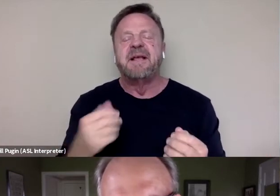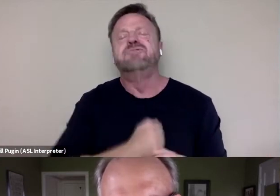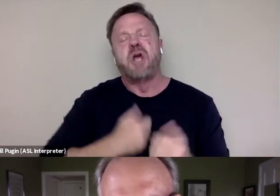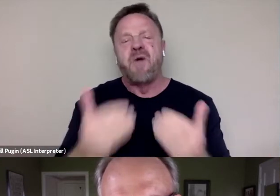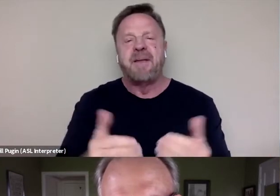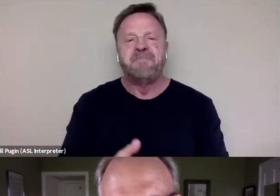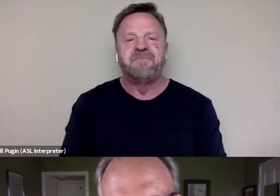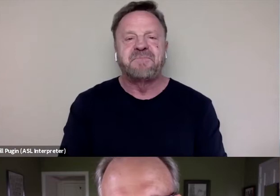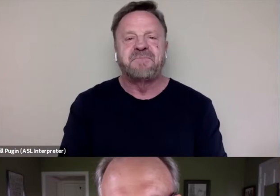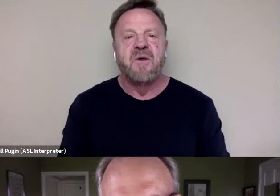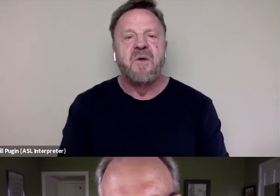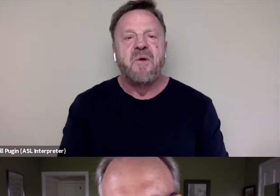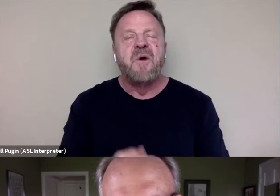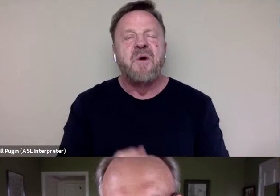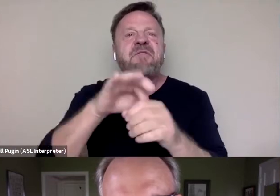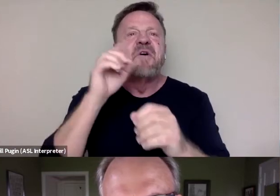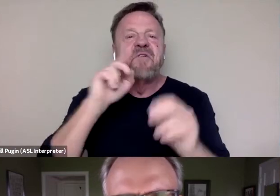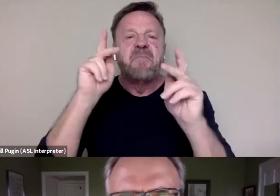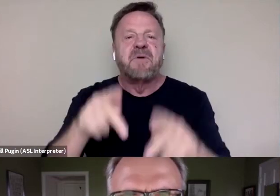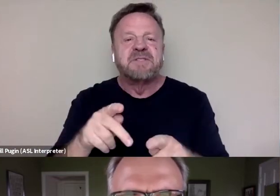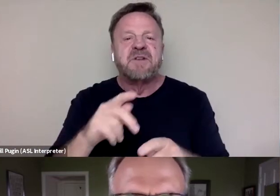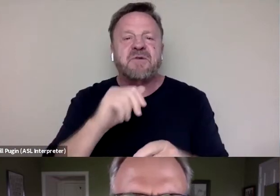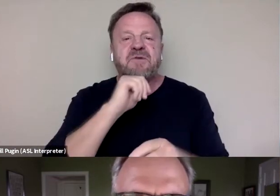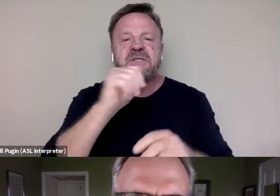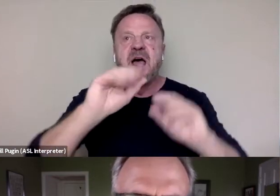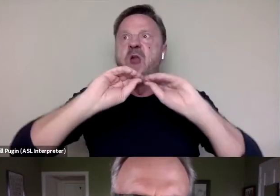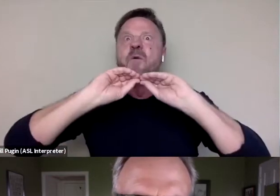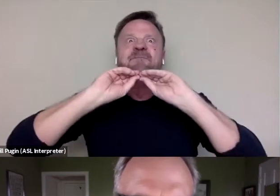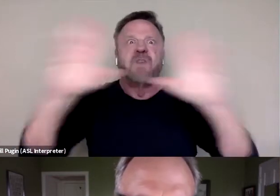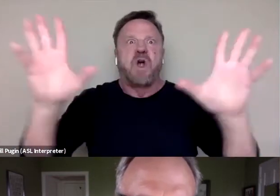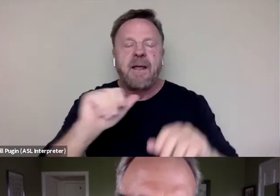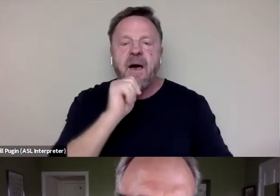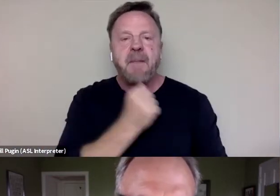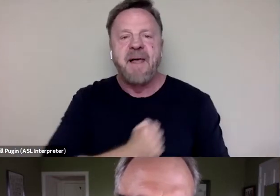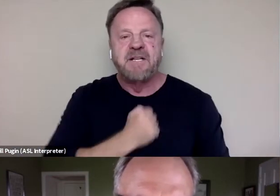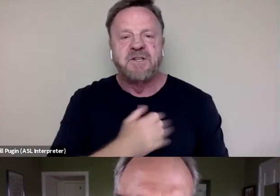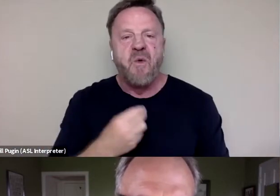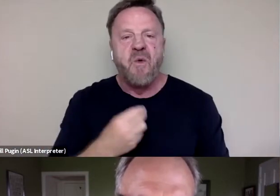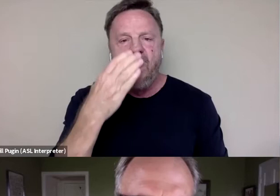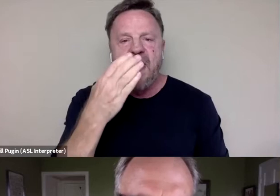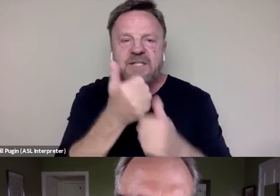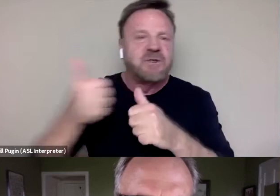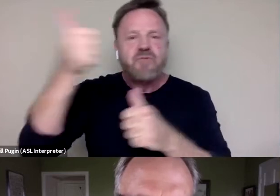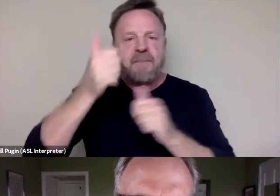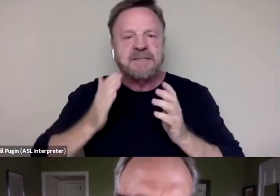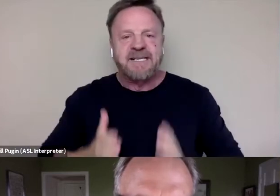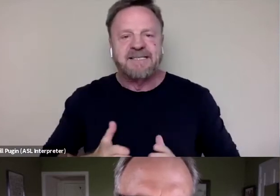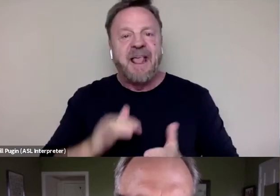Well, we vote for the person who isn't overtly unapologetically a white supremacist. That's who we vote for.